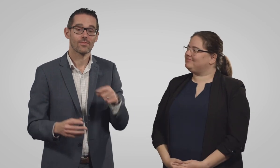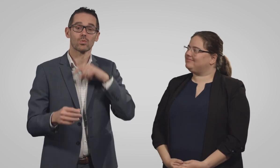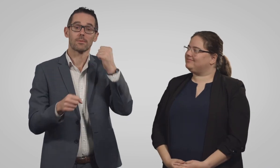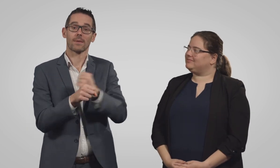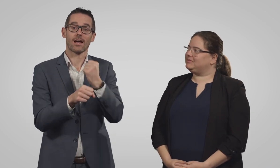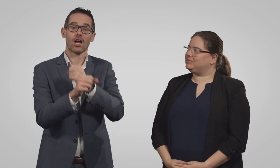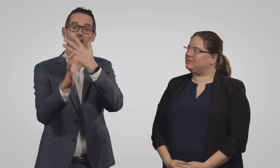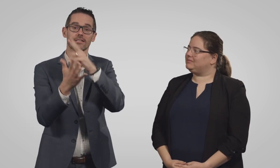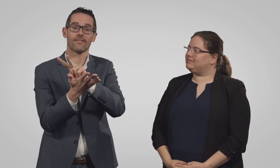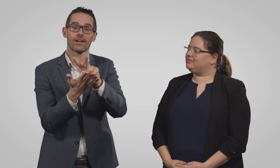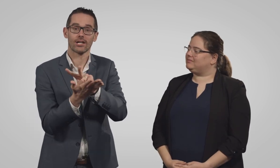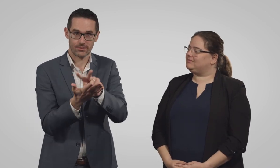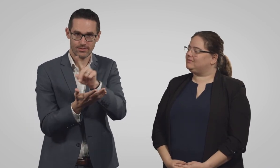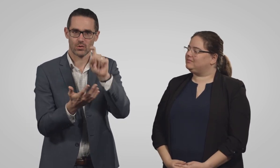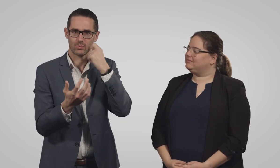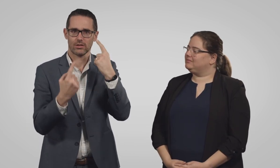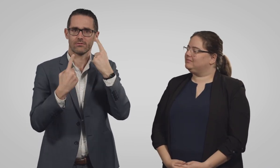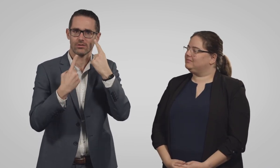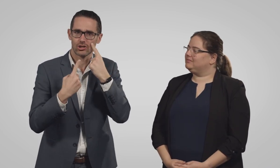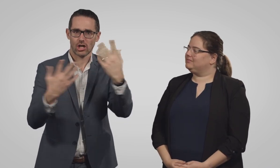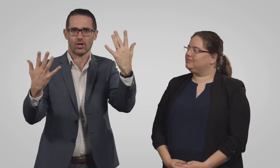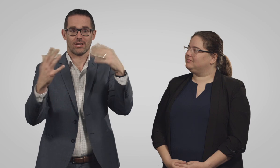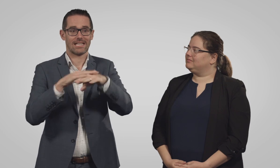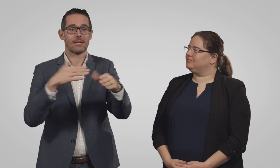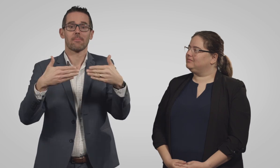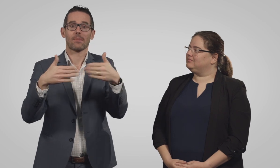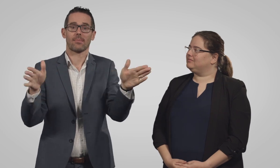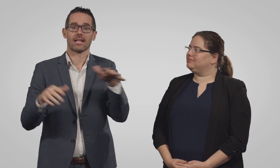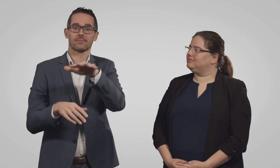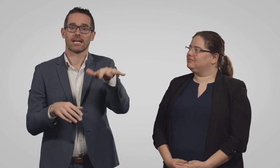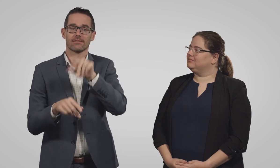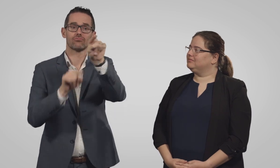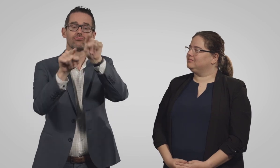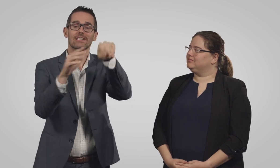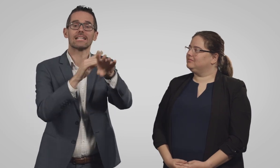Auslan videos created through this project will be showcased in public spaces